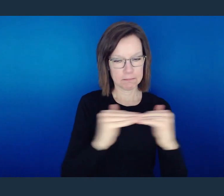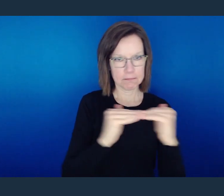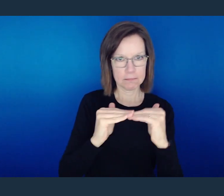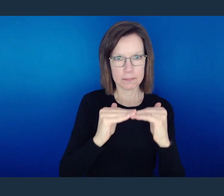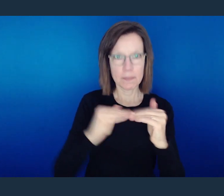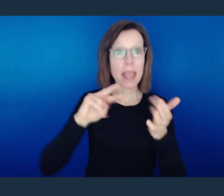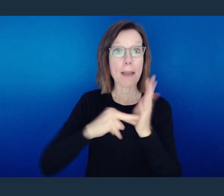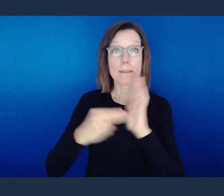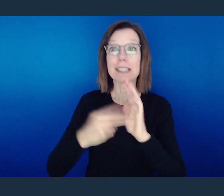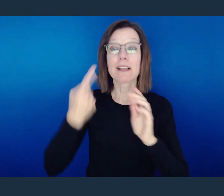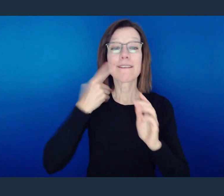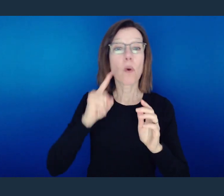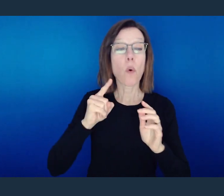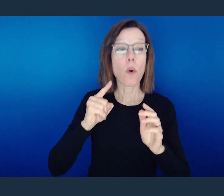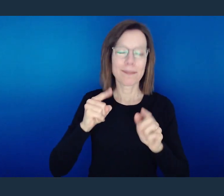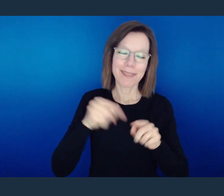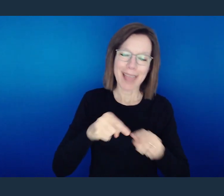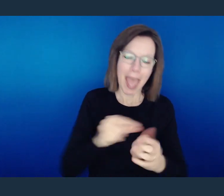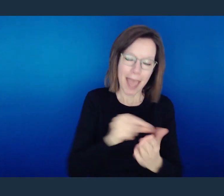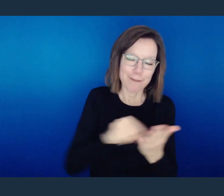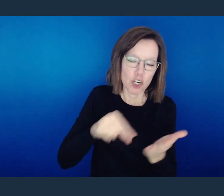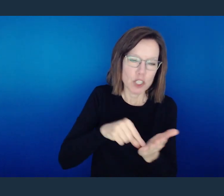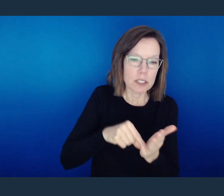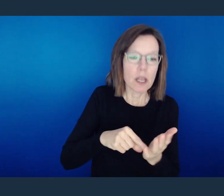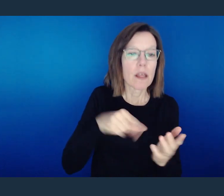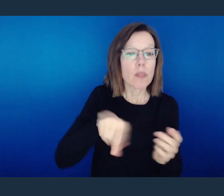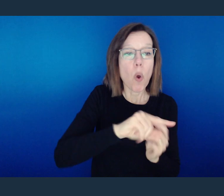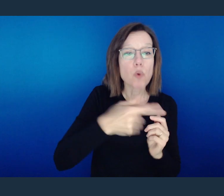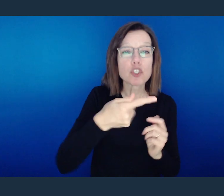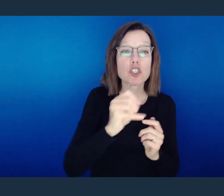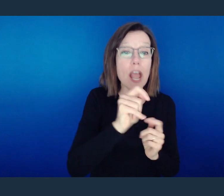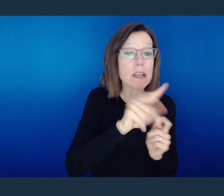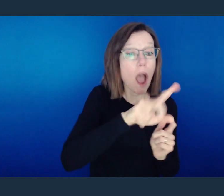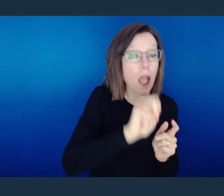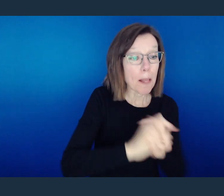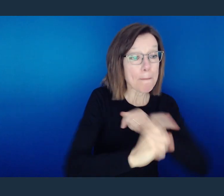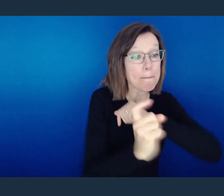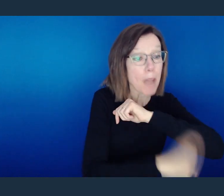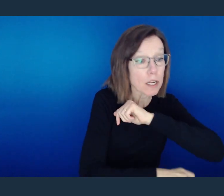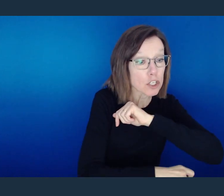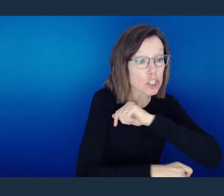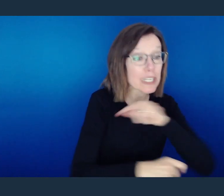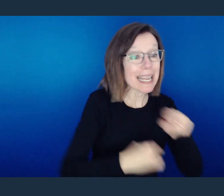That means the same consequence that will come for the, in this case the gentile will